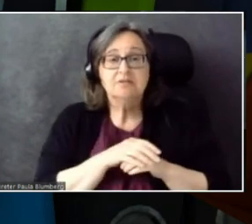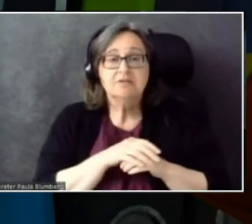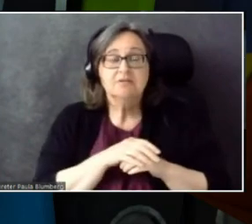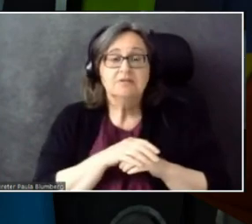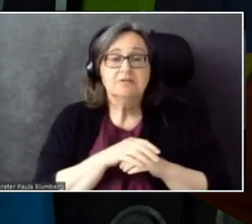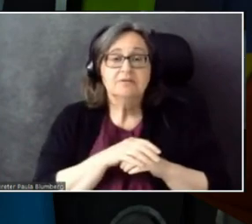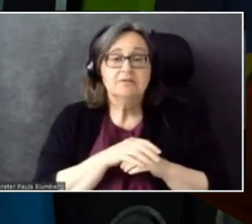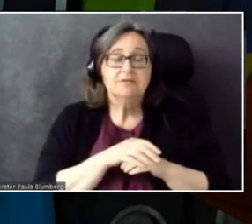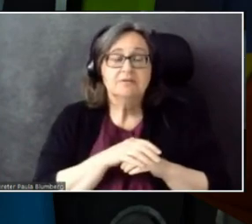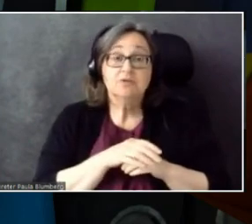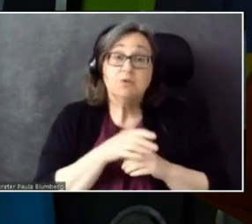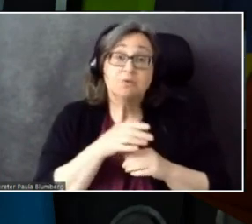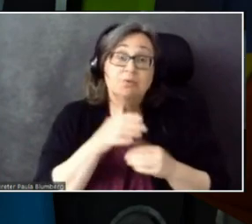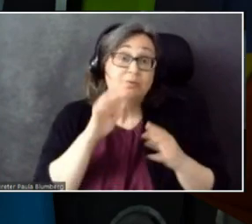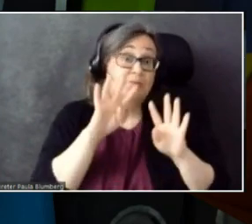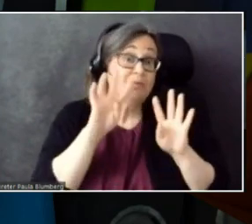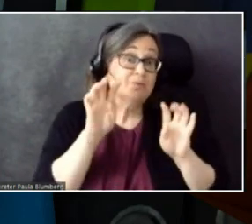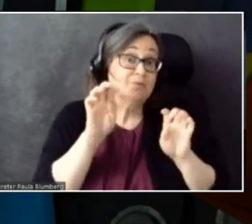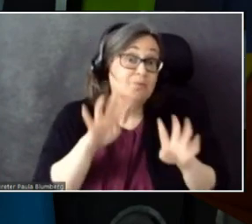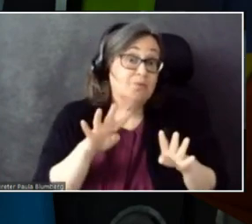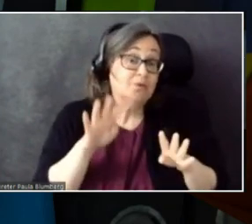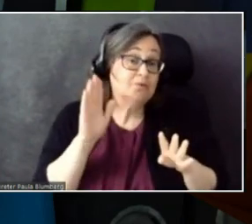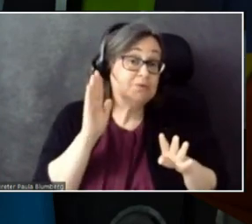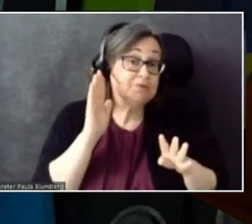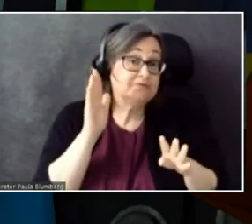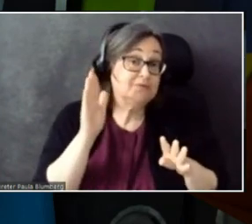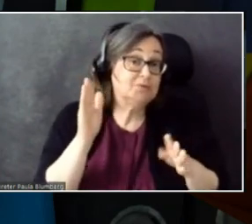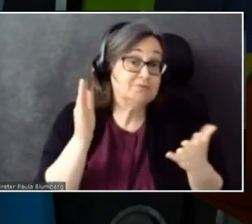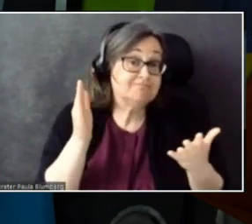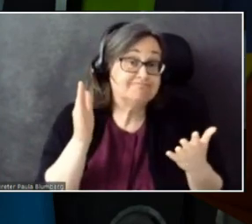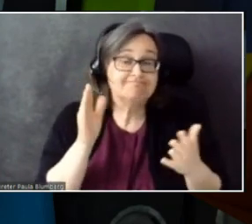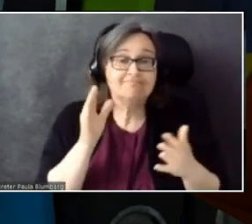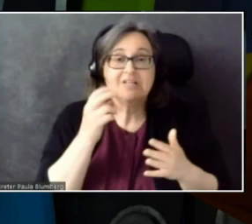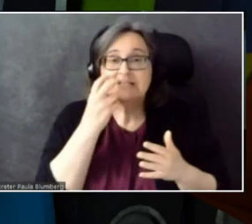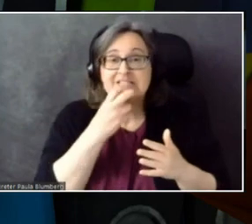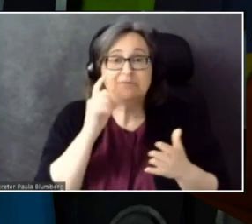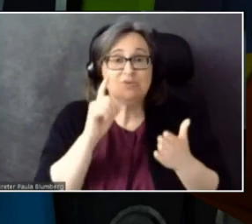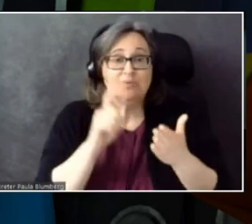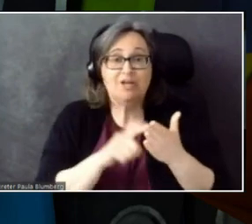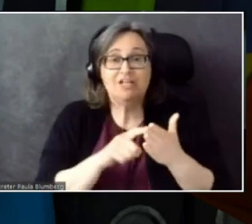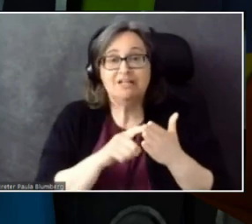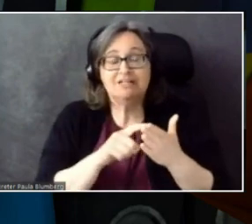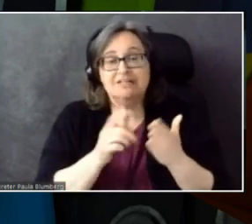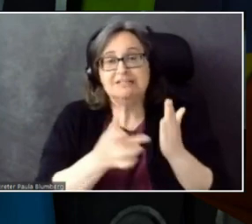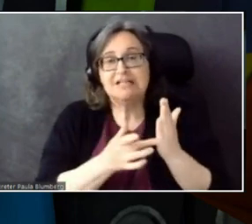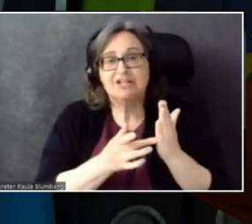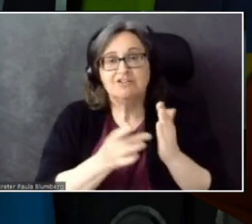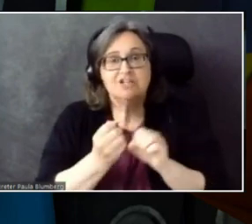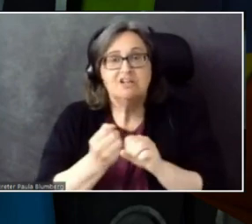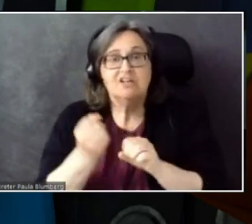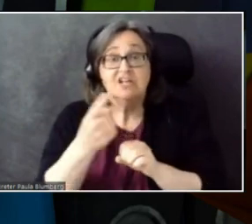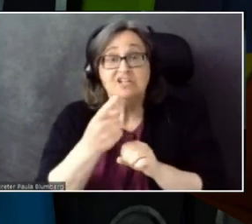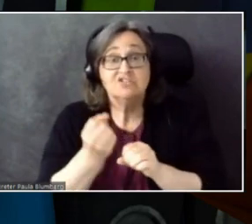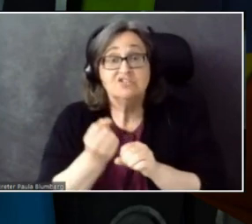Who knows what speech recognition technology a year, five, ten years from now will do?